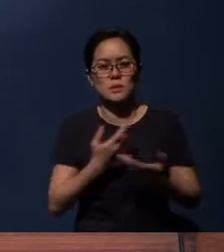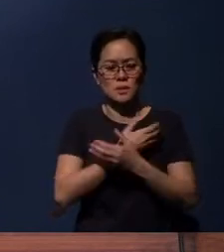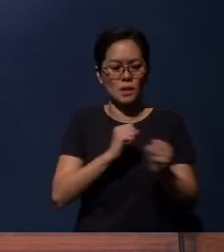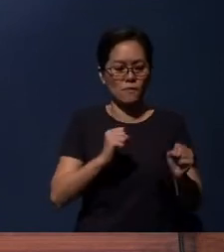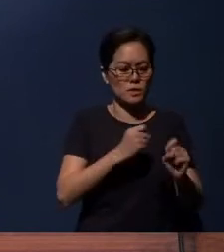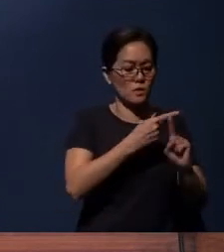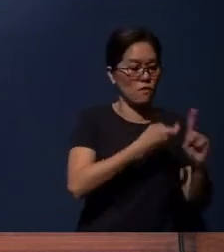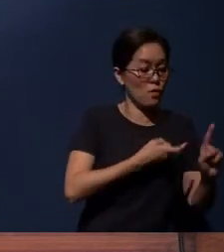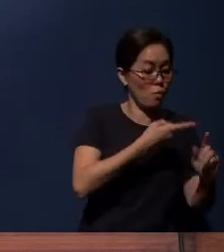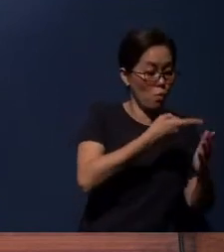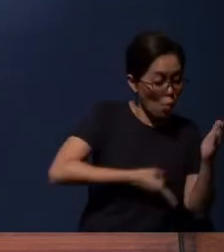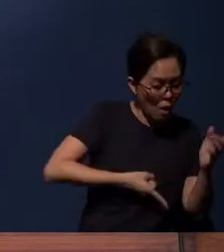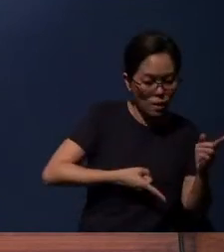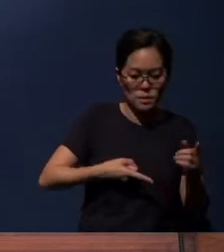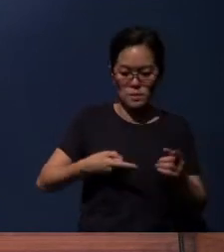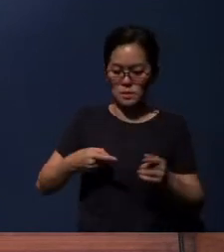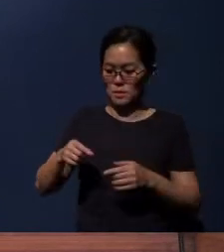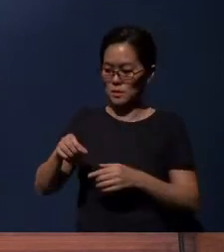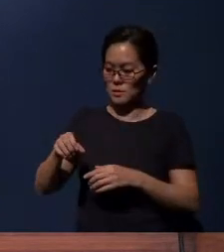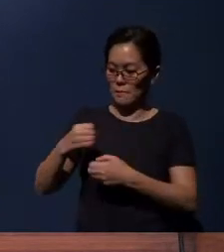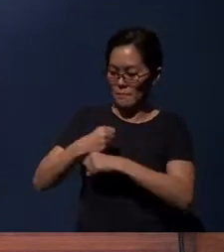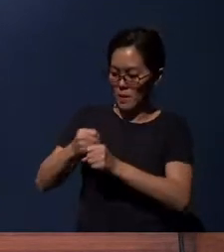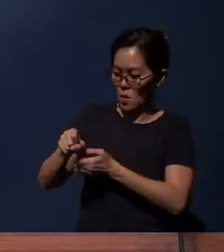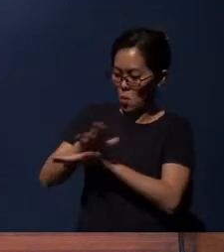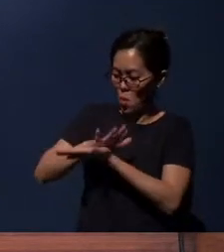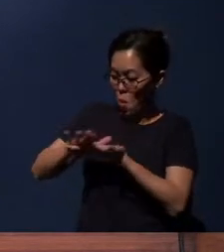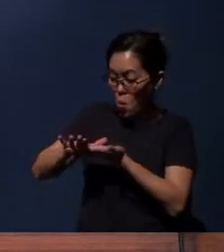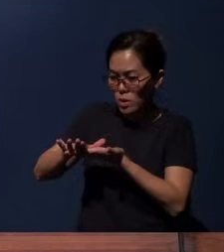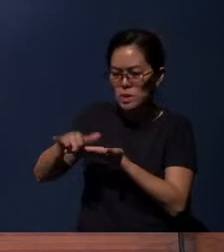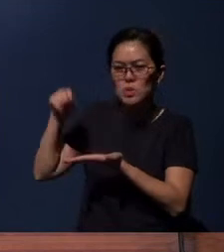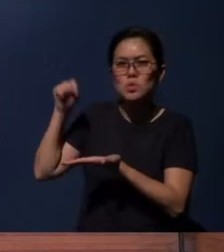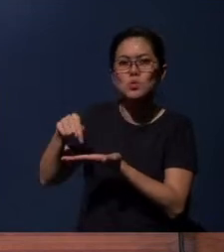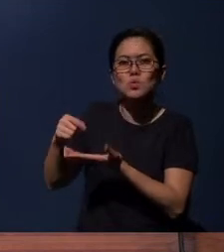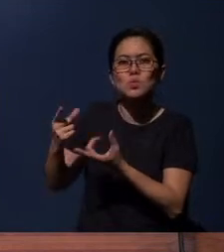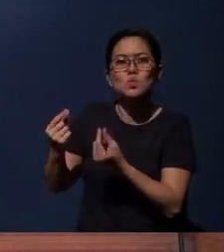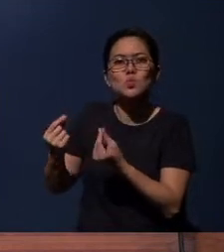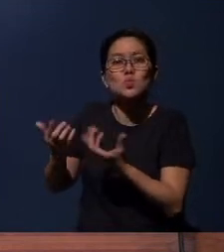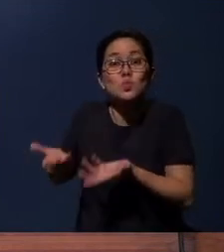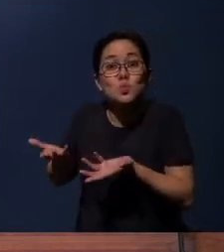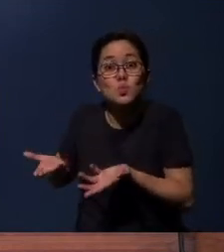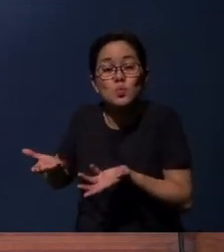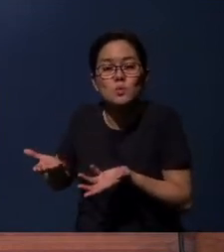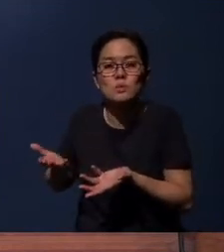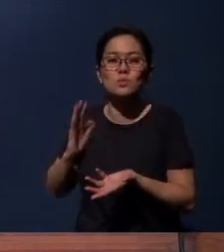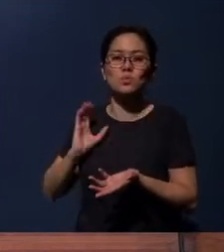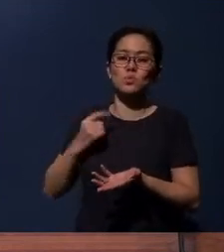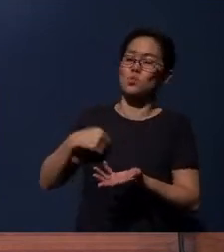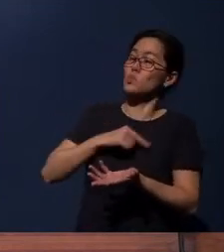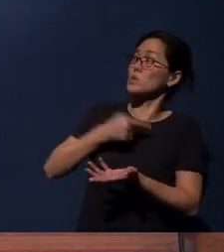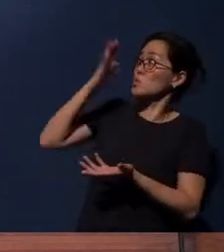And our sanctification - What are we saved for? We are all made in the image of God.